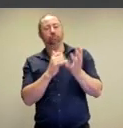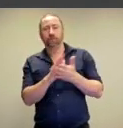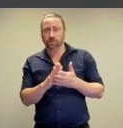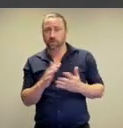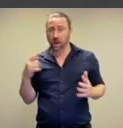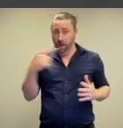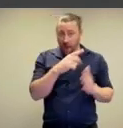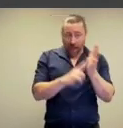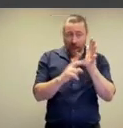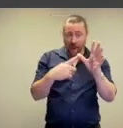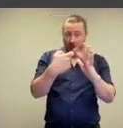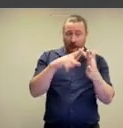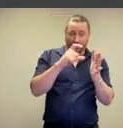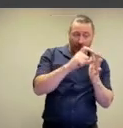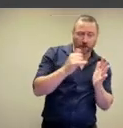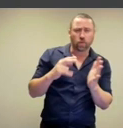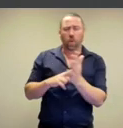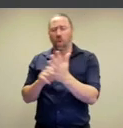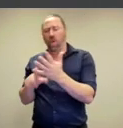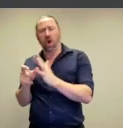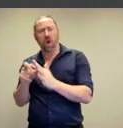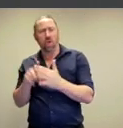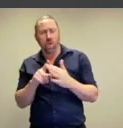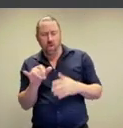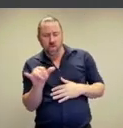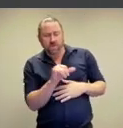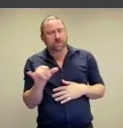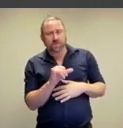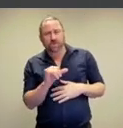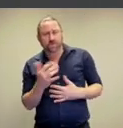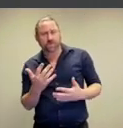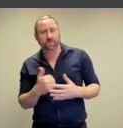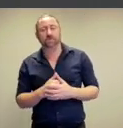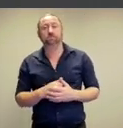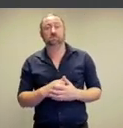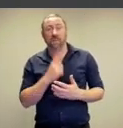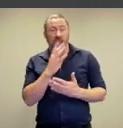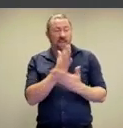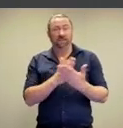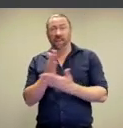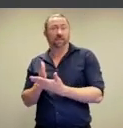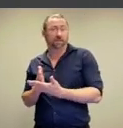So are they naked or nude?